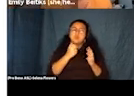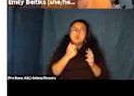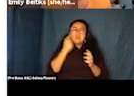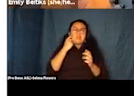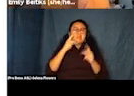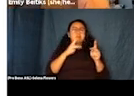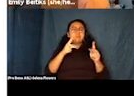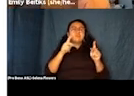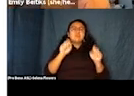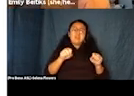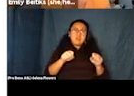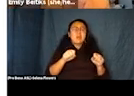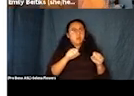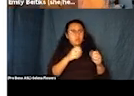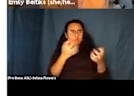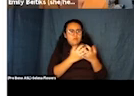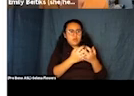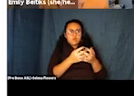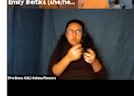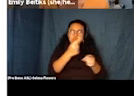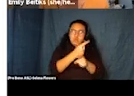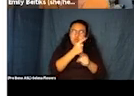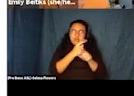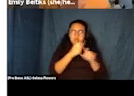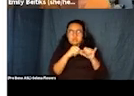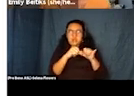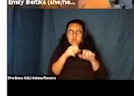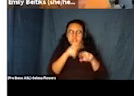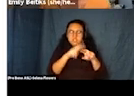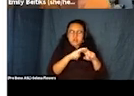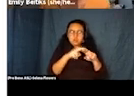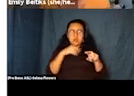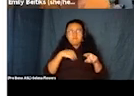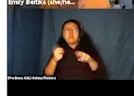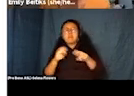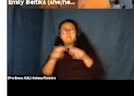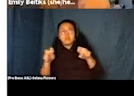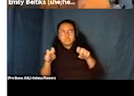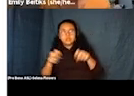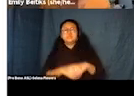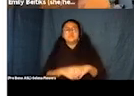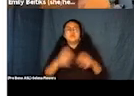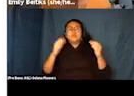lie down if that's what their body needs. We have American sign language, and then we make sure